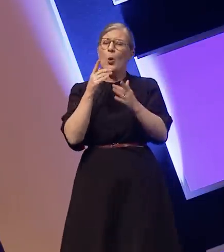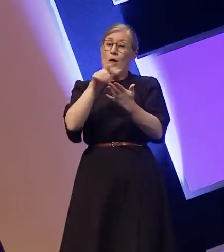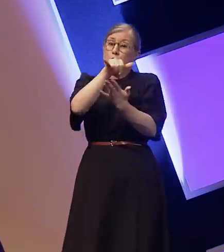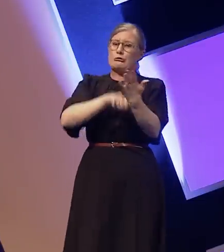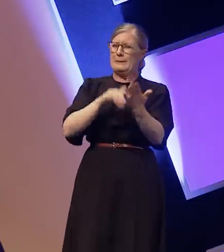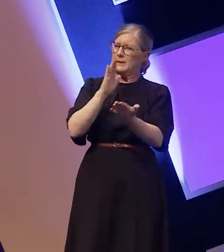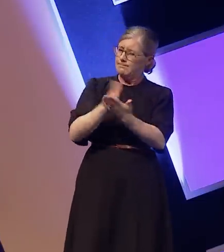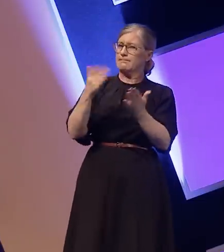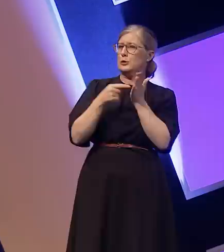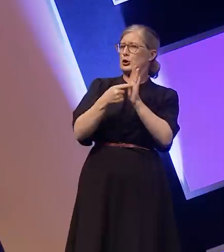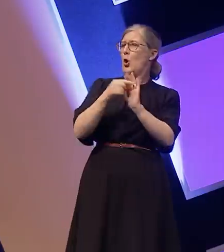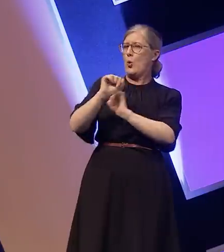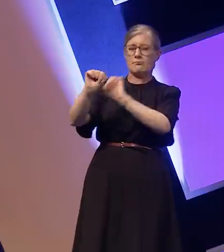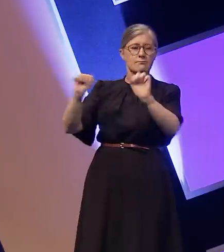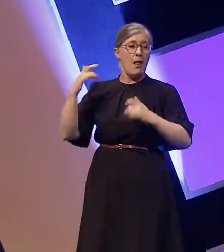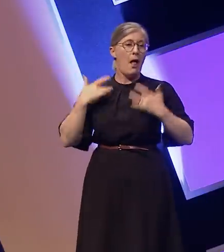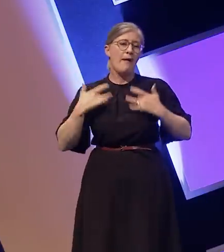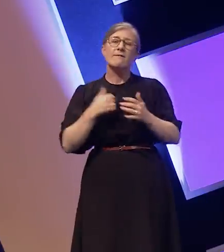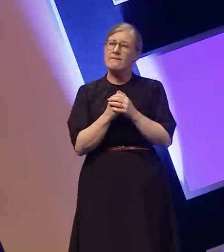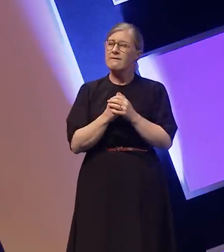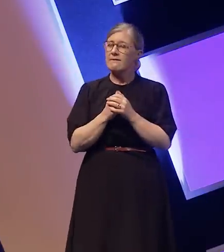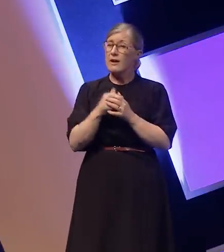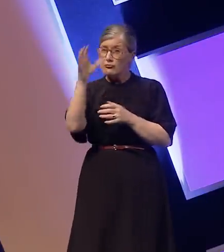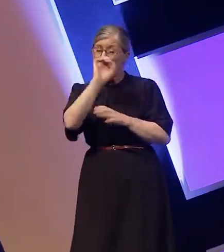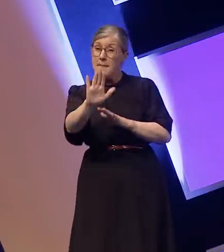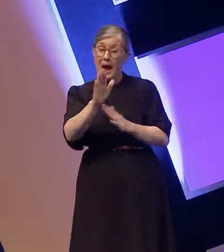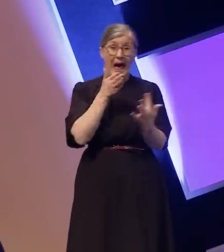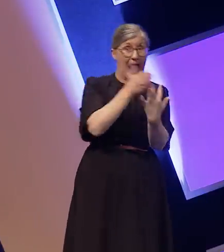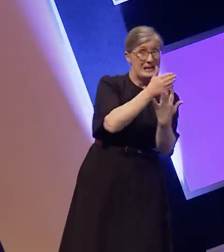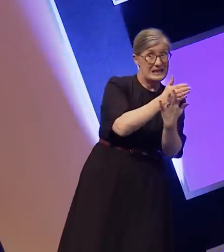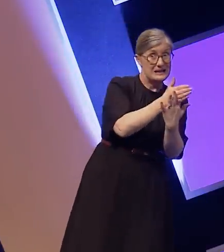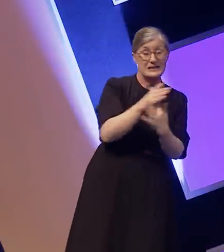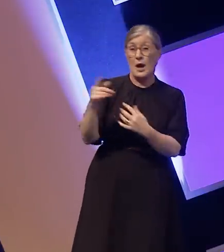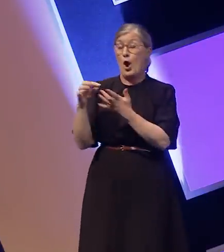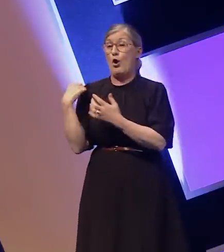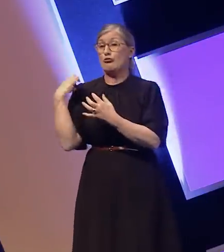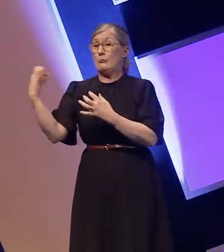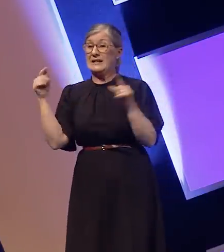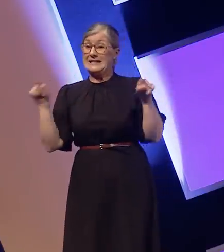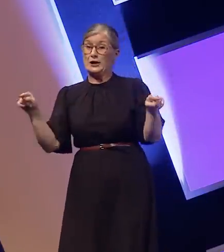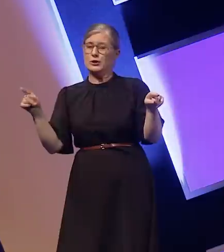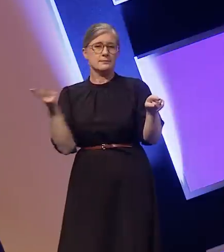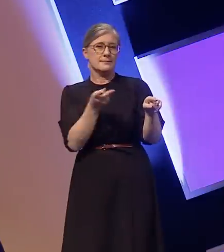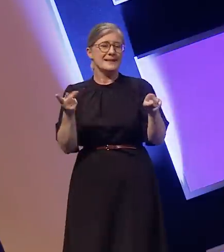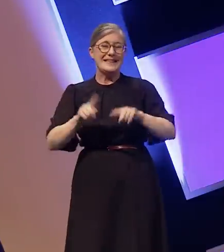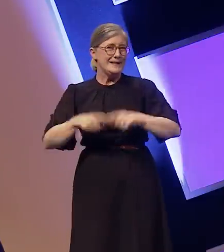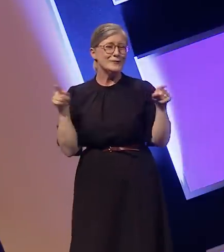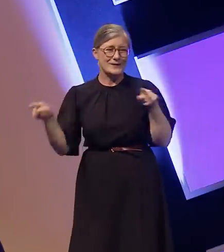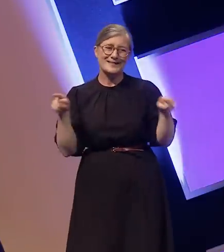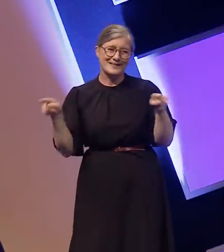access and representation are two separate things. A clear example of this is a role I play on tv